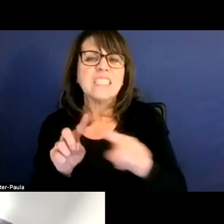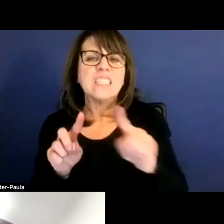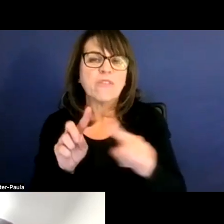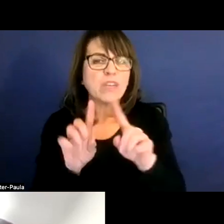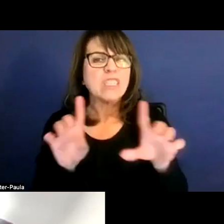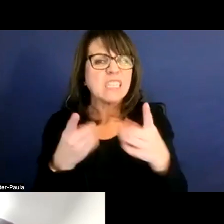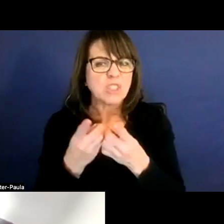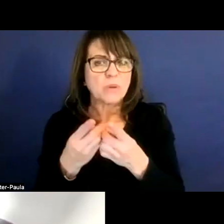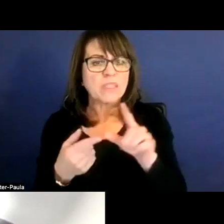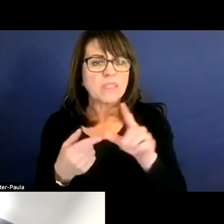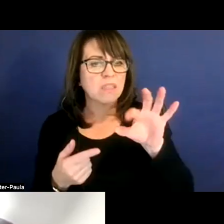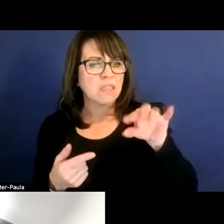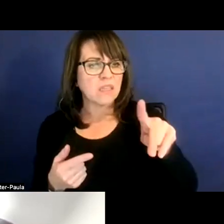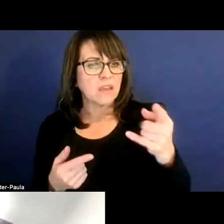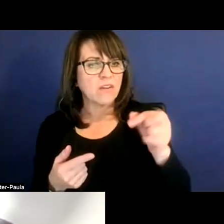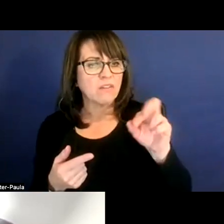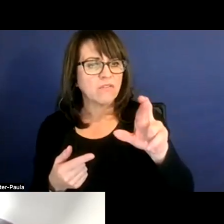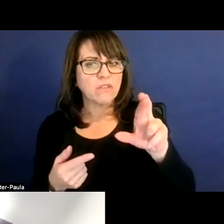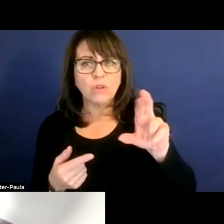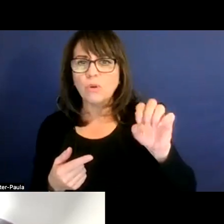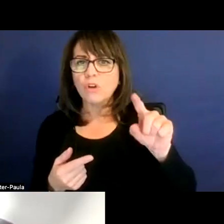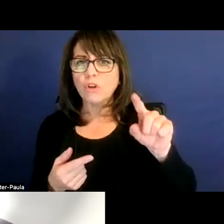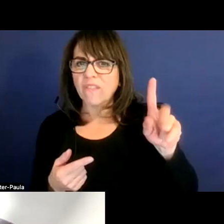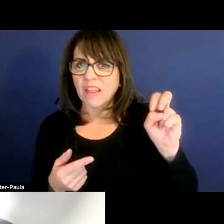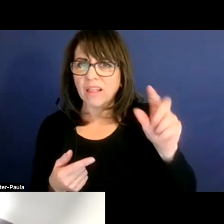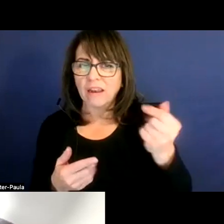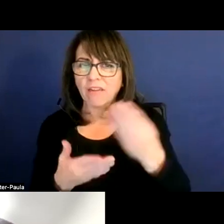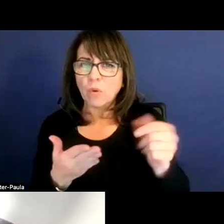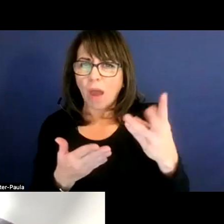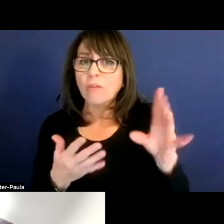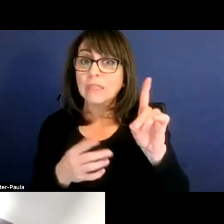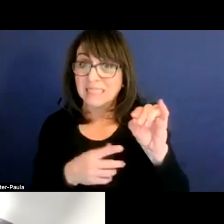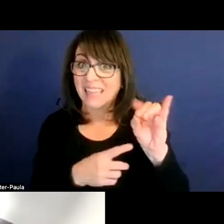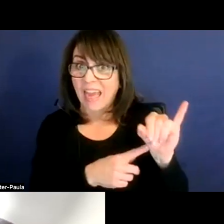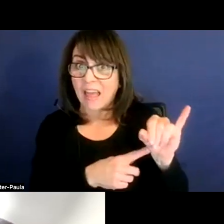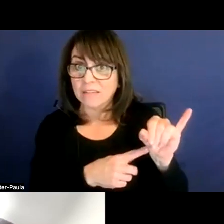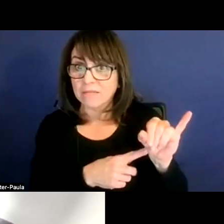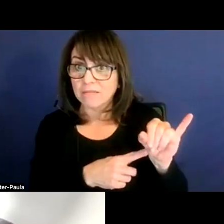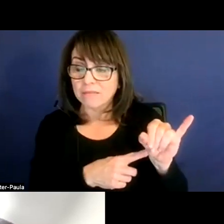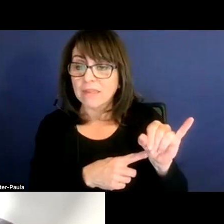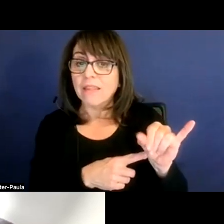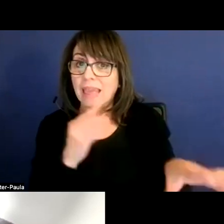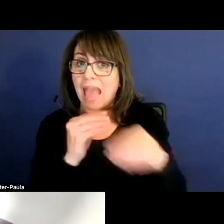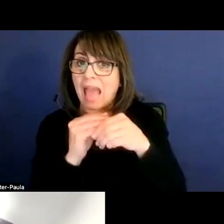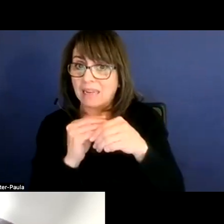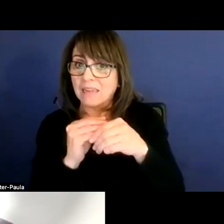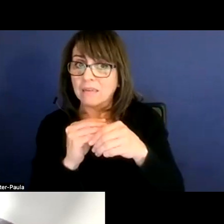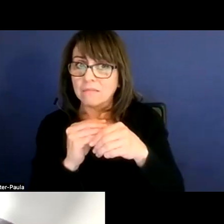All of them have all this extra pennies that were added to their tax rate.